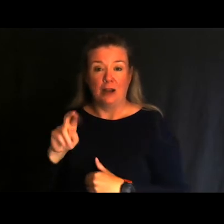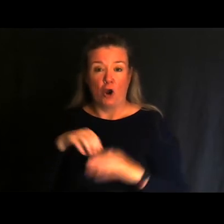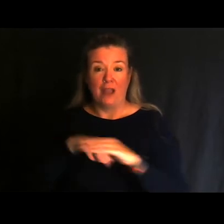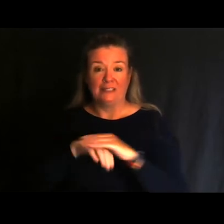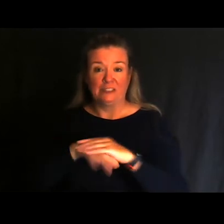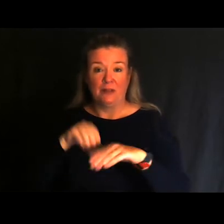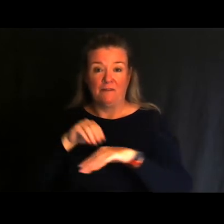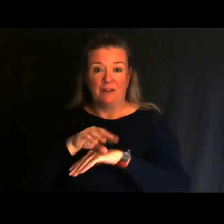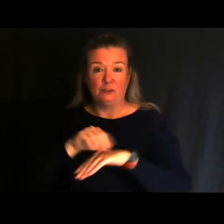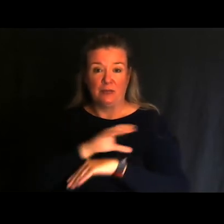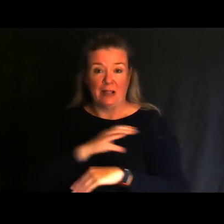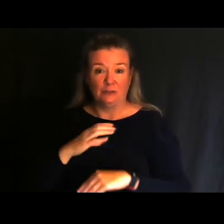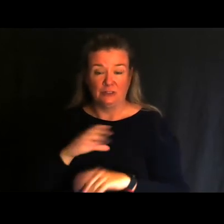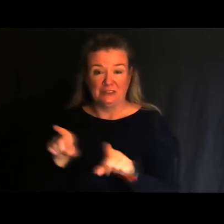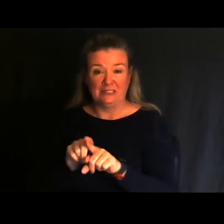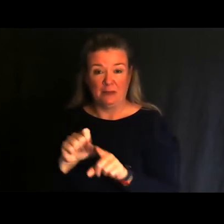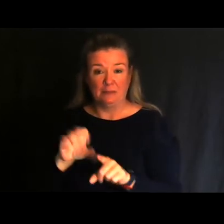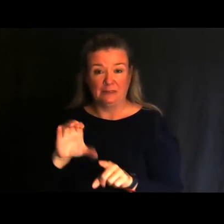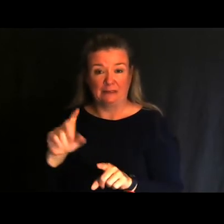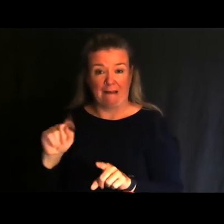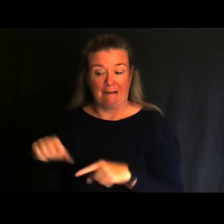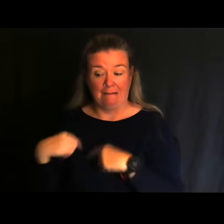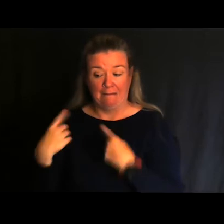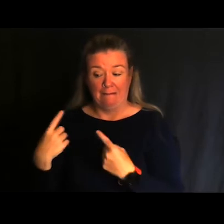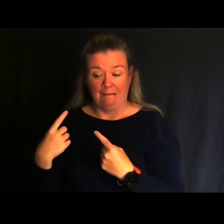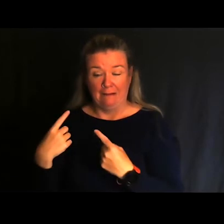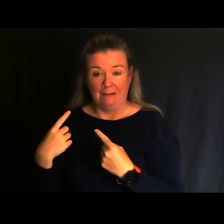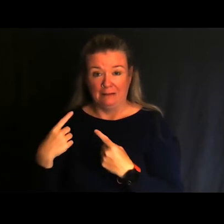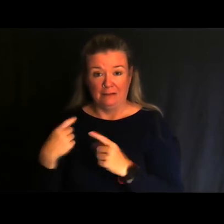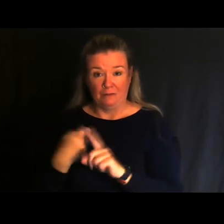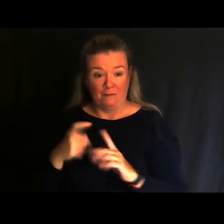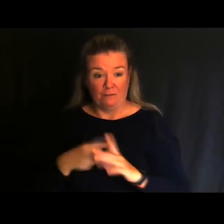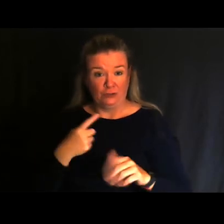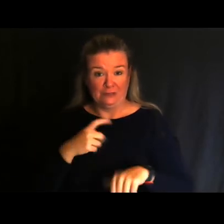Like Scott, I’ve been on the council since its inception, served as its Chair a number